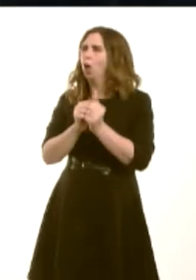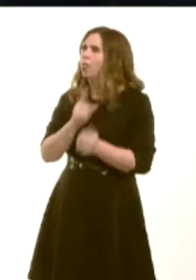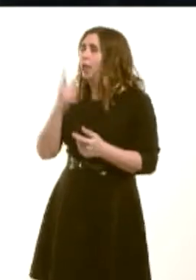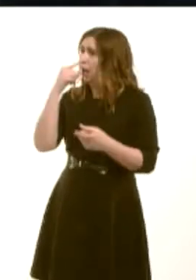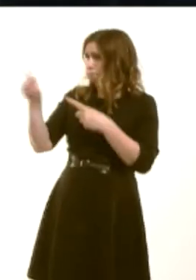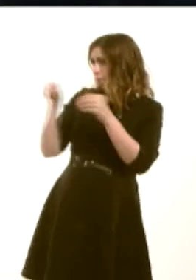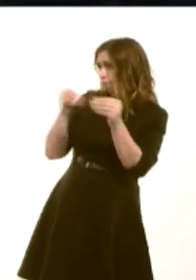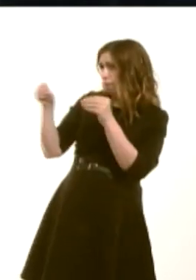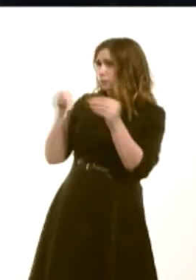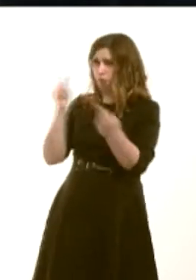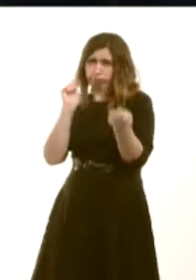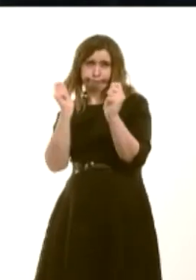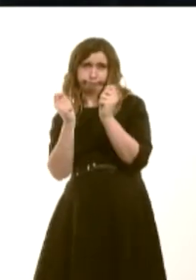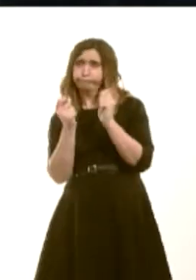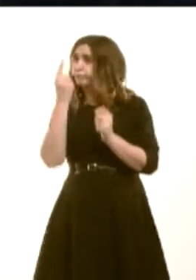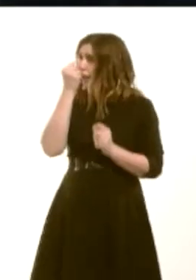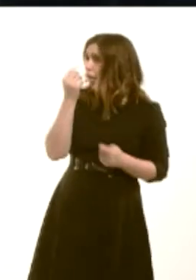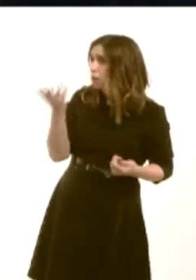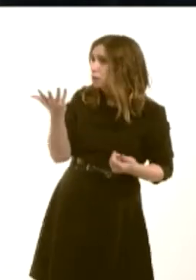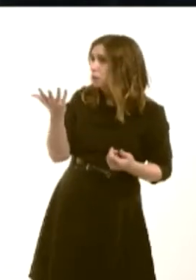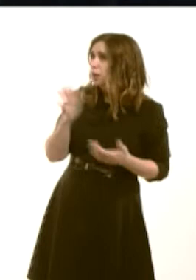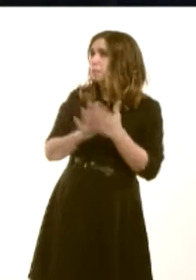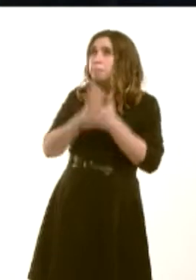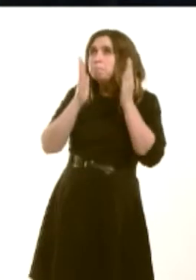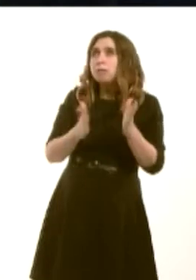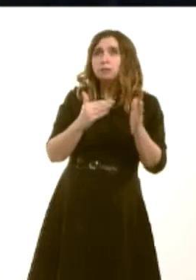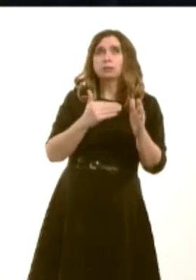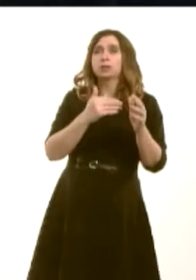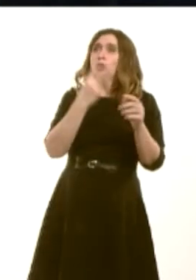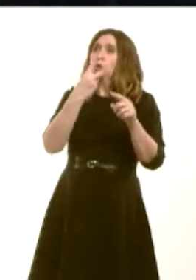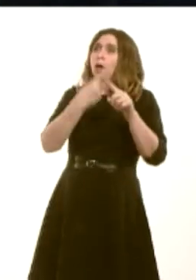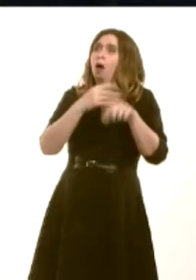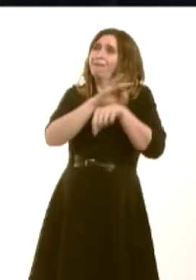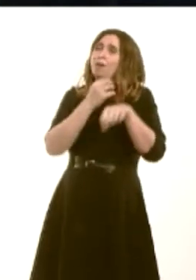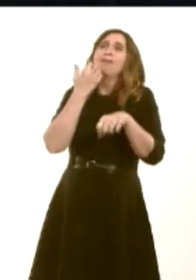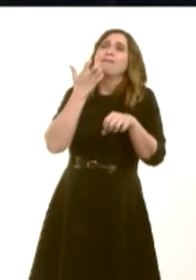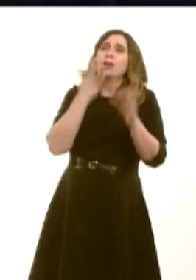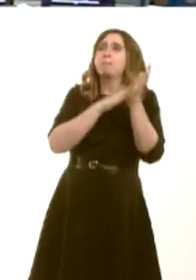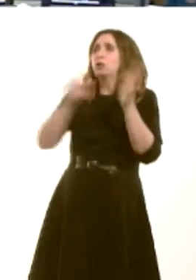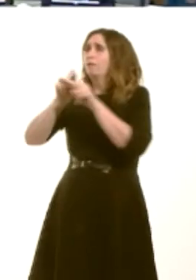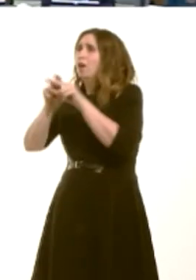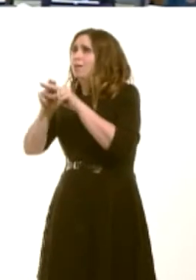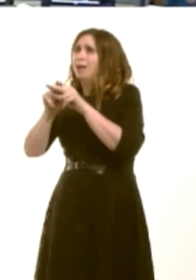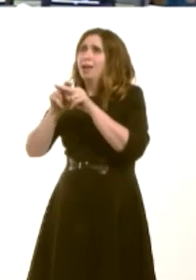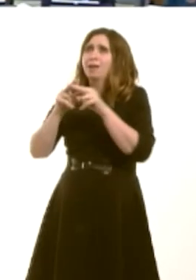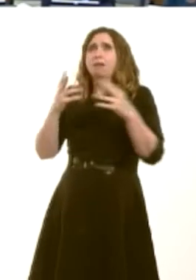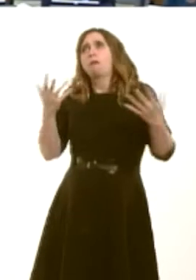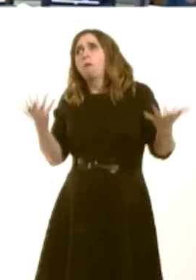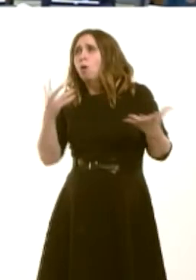Welsh Government can do to encourage flexibility from local authorities in the delivery of their statutory nursery provision. Carwyn Jones: Well, she seems to advocate